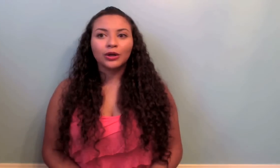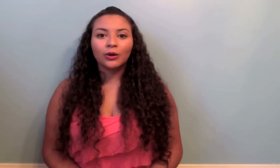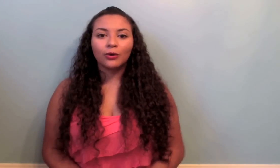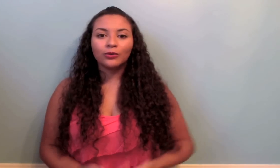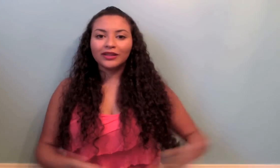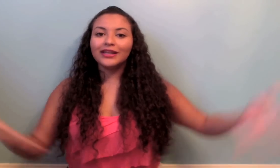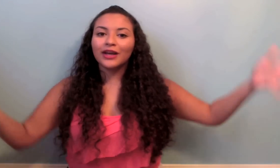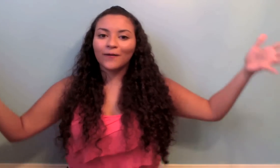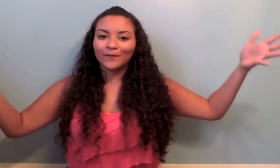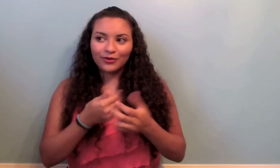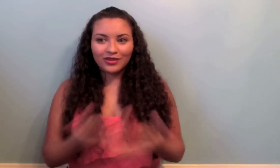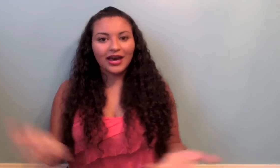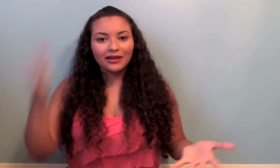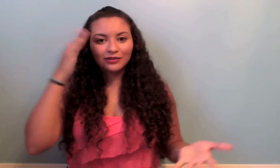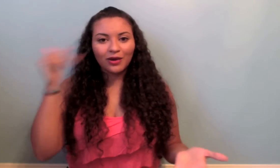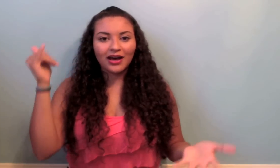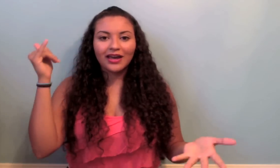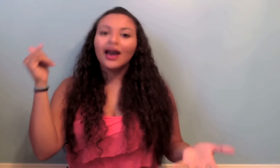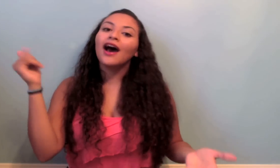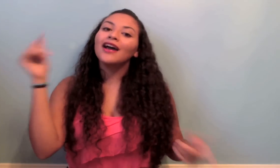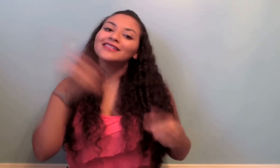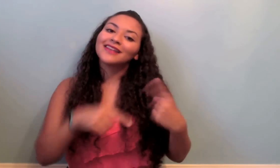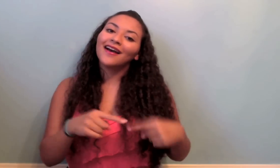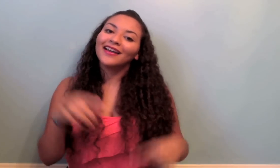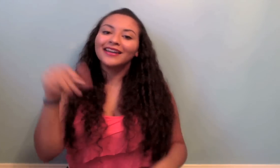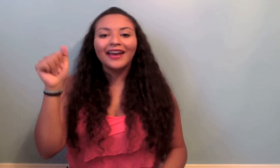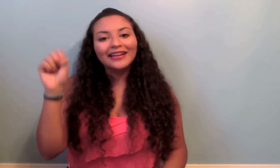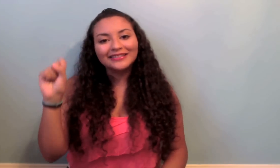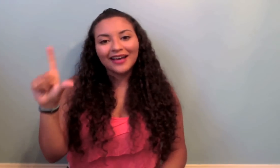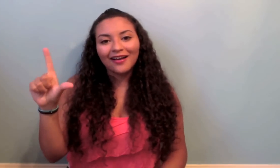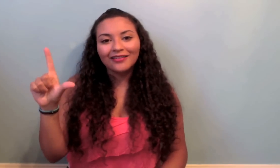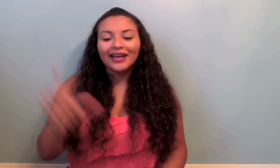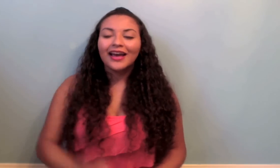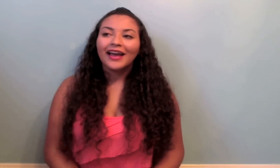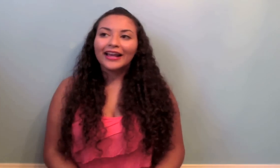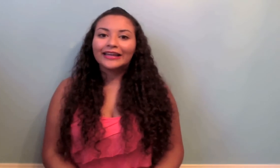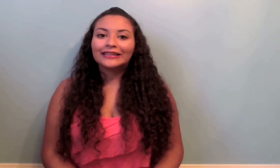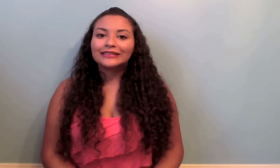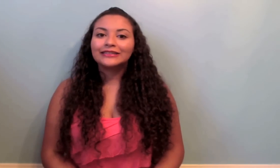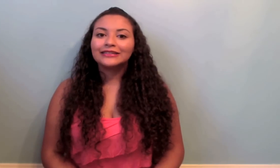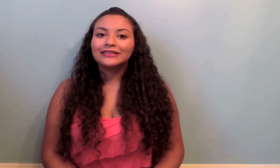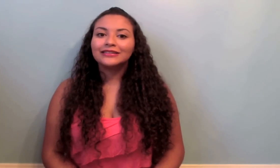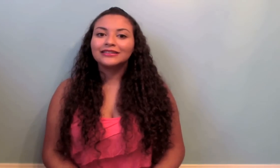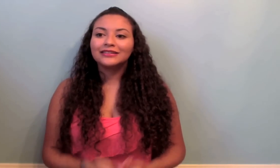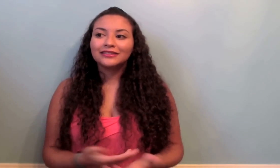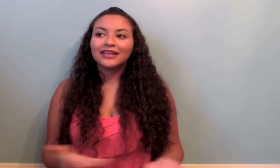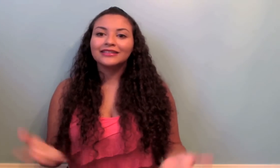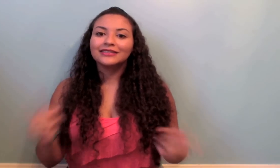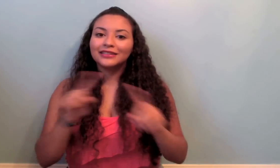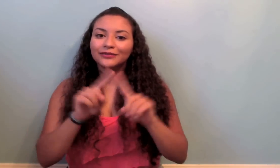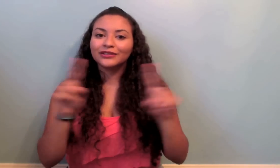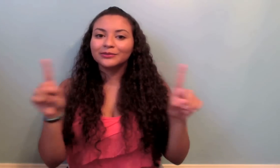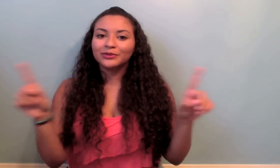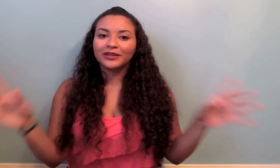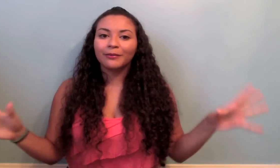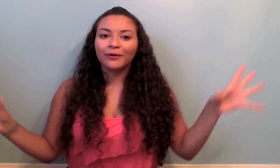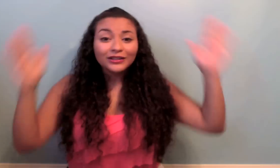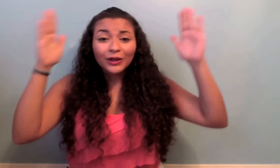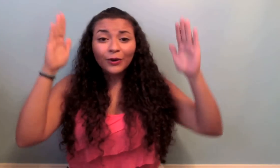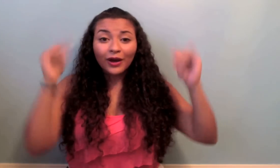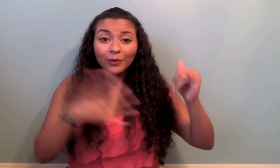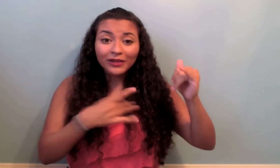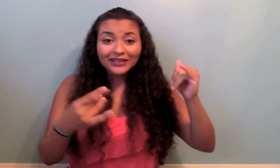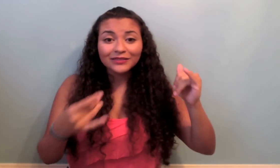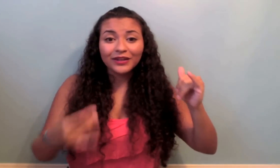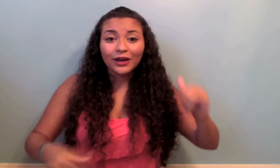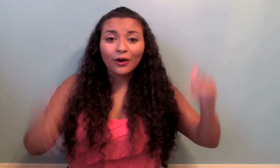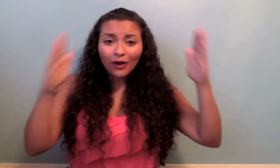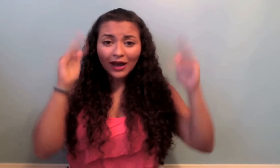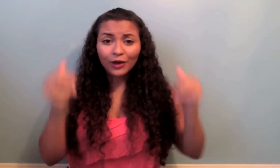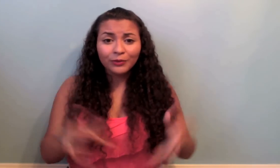There ya go! that is why I signed ASL and the difference between them all. so I hope you liked this video! I hope you